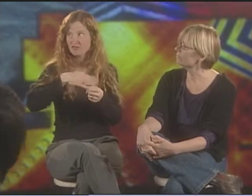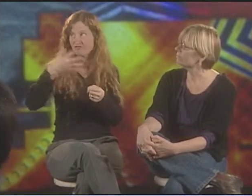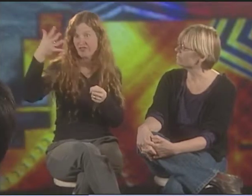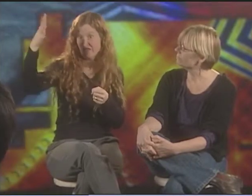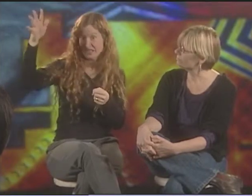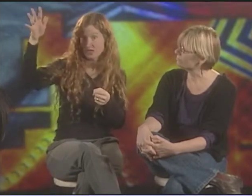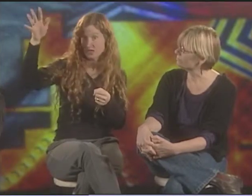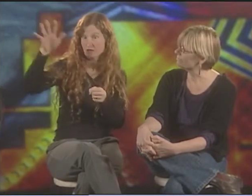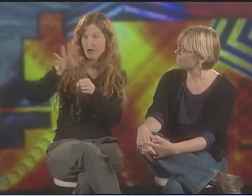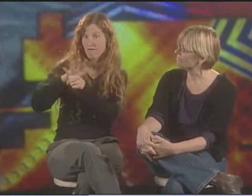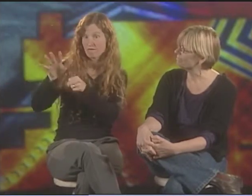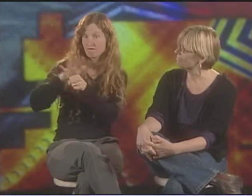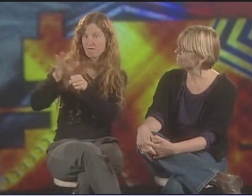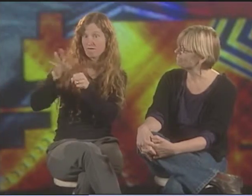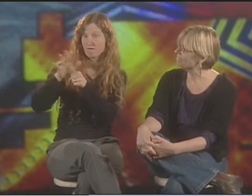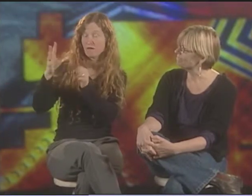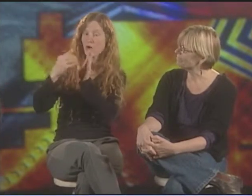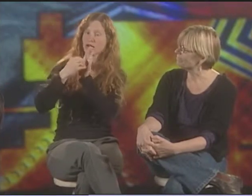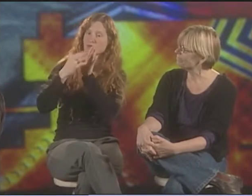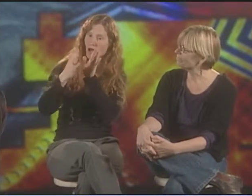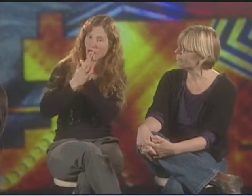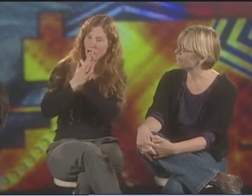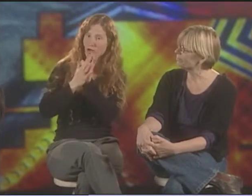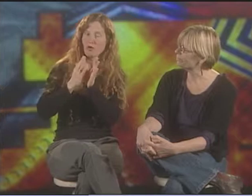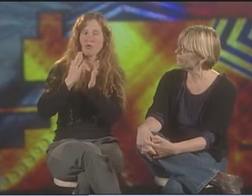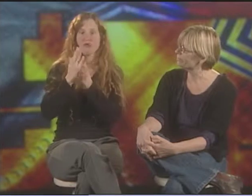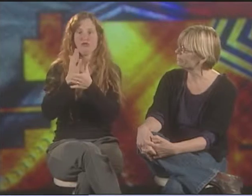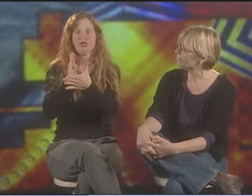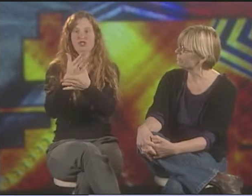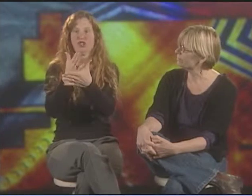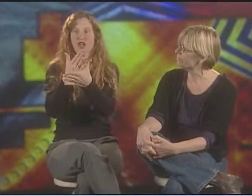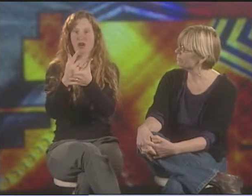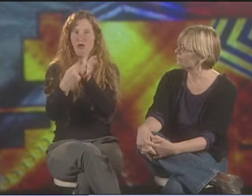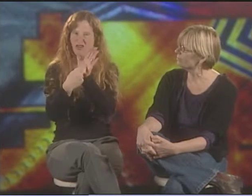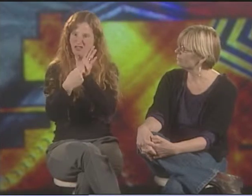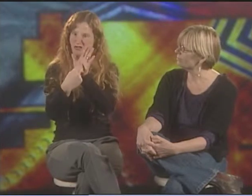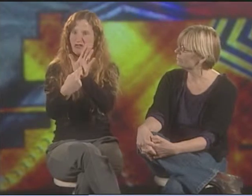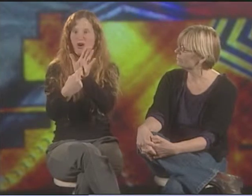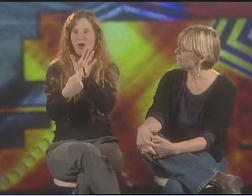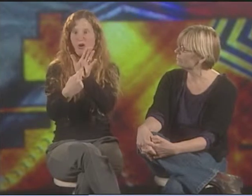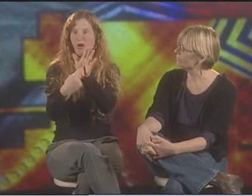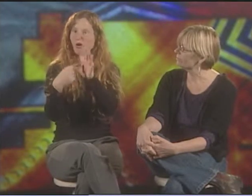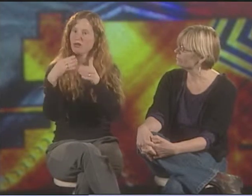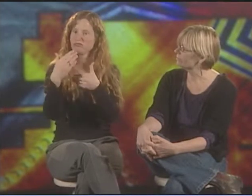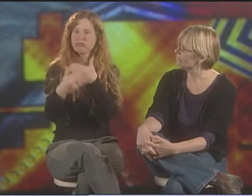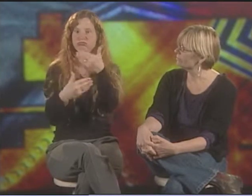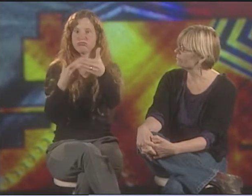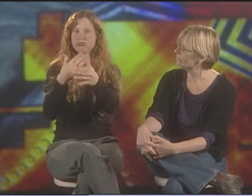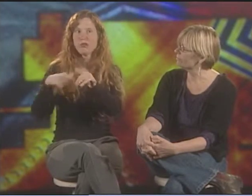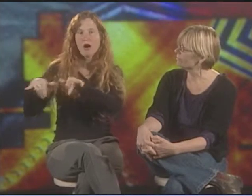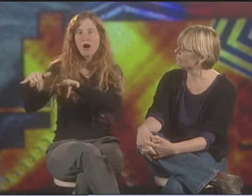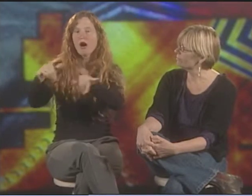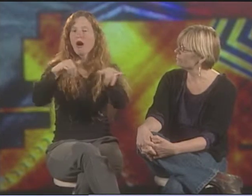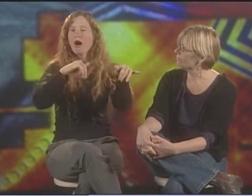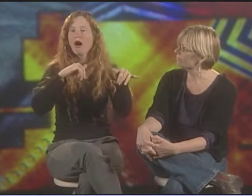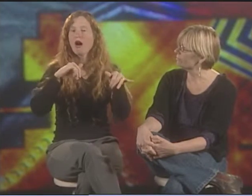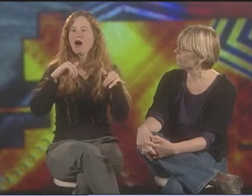INSTEAD THEY HAVE THE LETTERS A-S-L. SO THIS IS PAINTED TO SHARE AND DEPICT